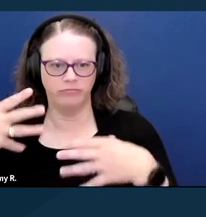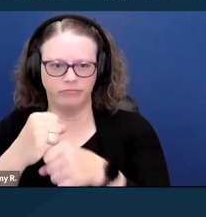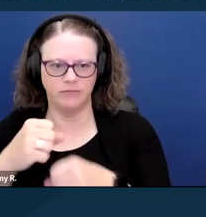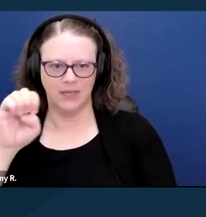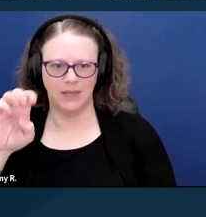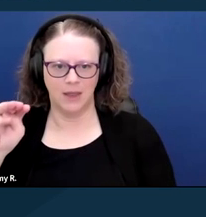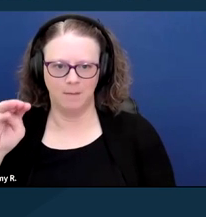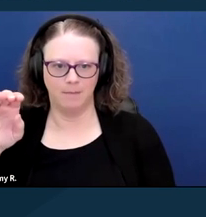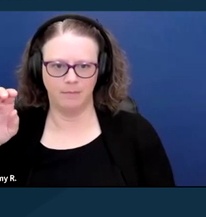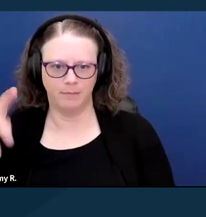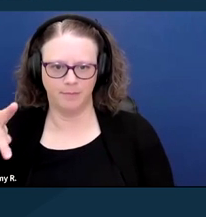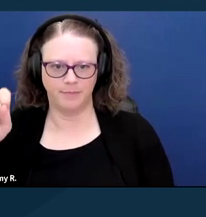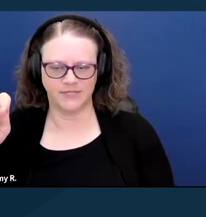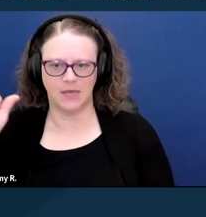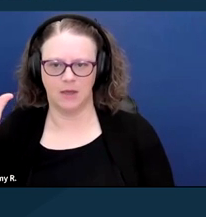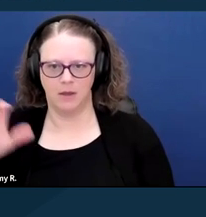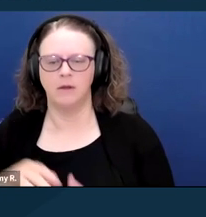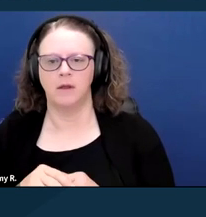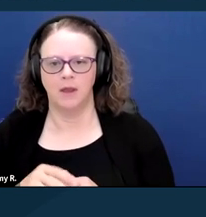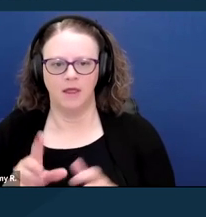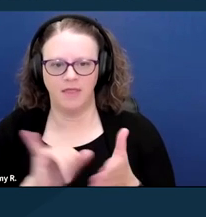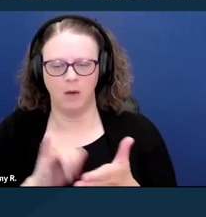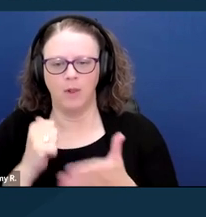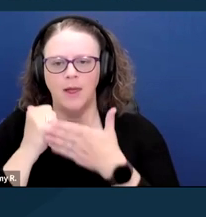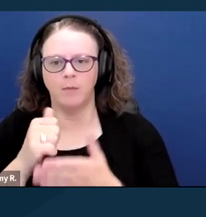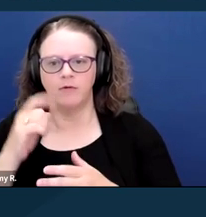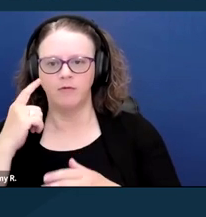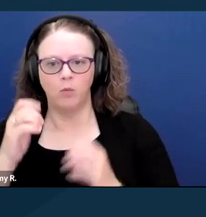who have intellectual or developmental disability.